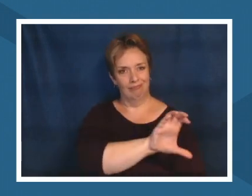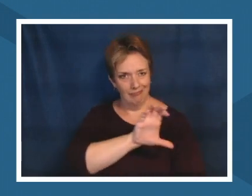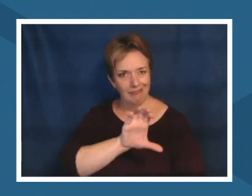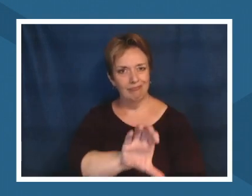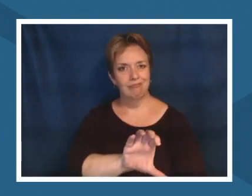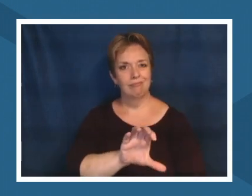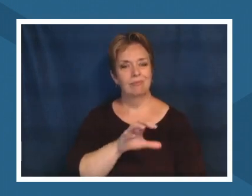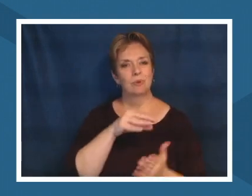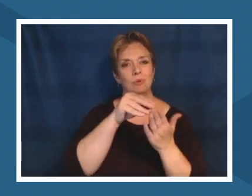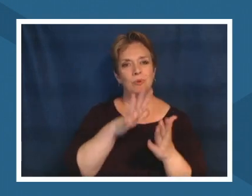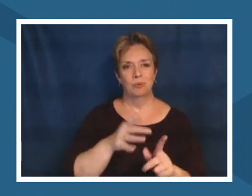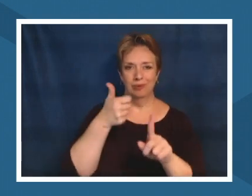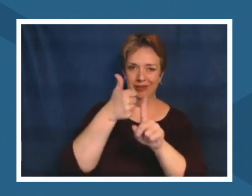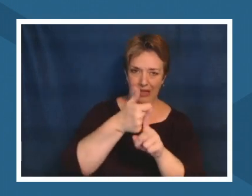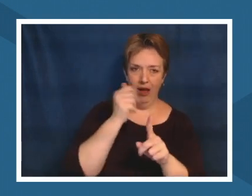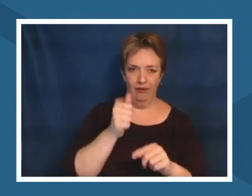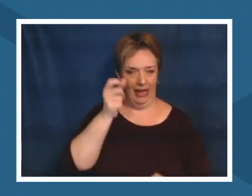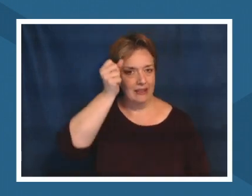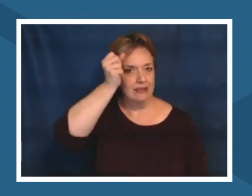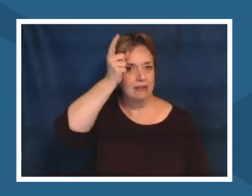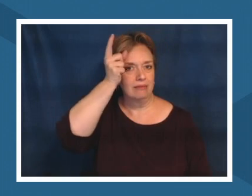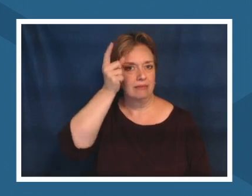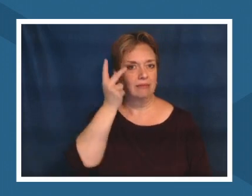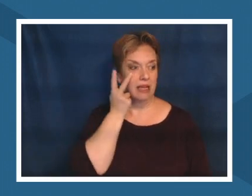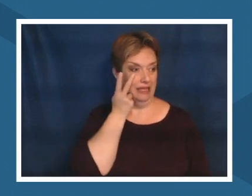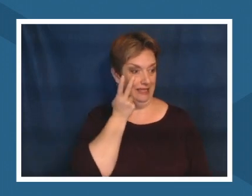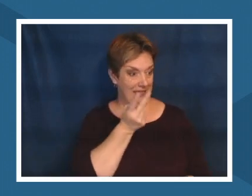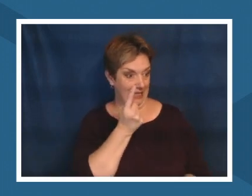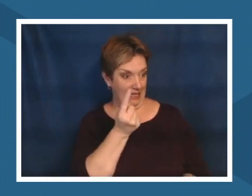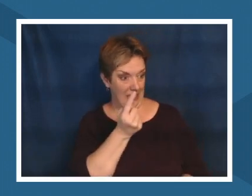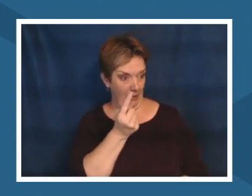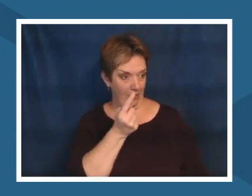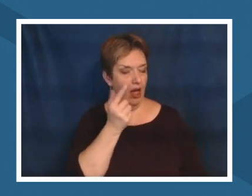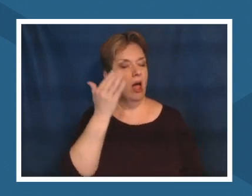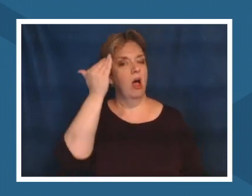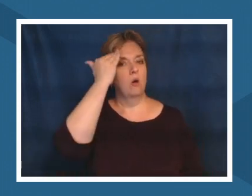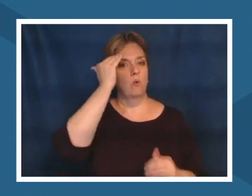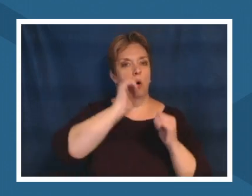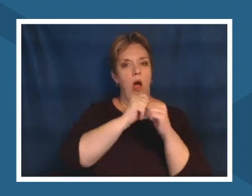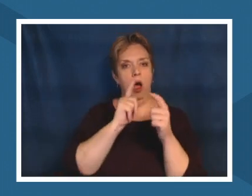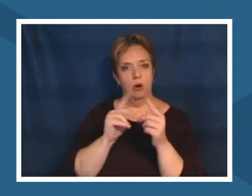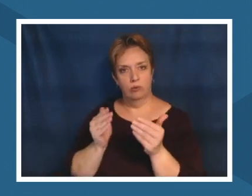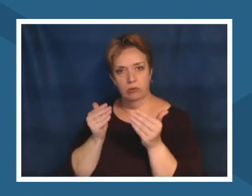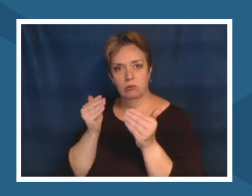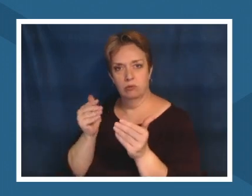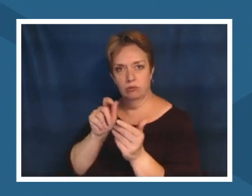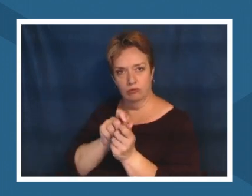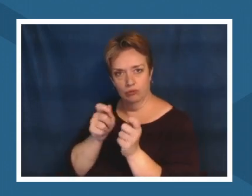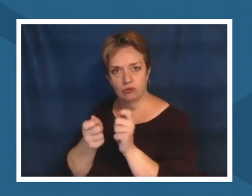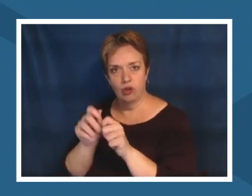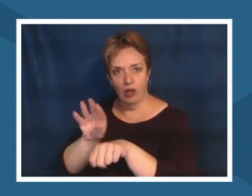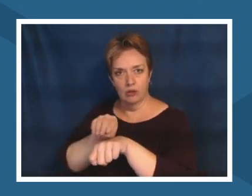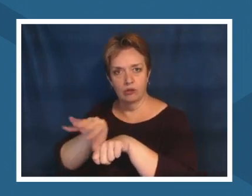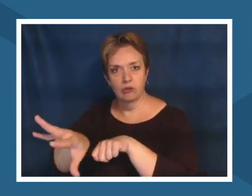community they will feel empowered to go forth and make a change and and want to